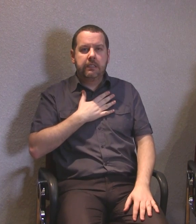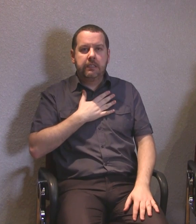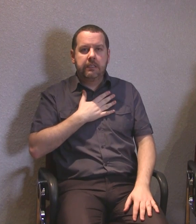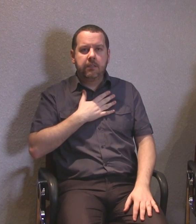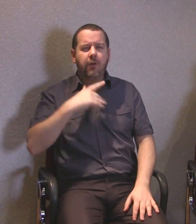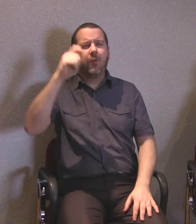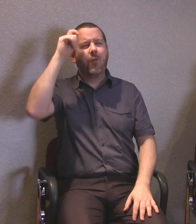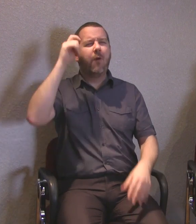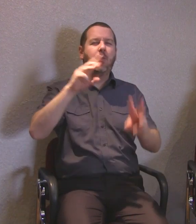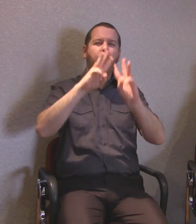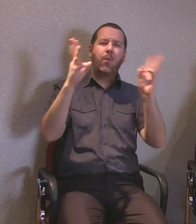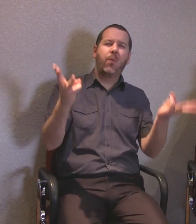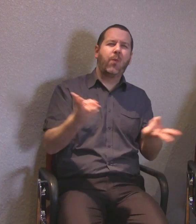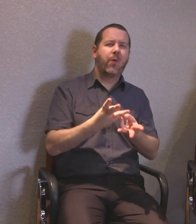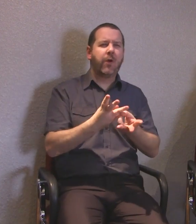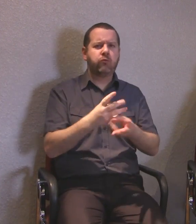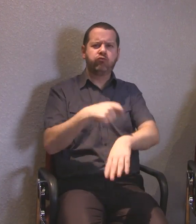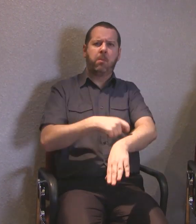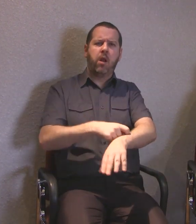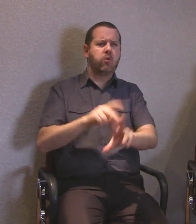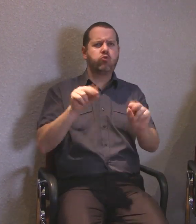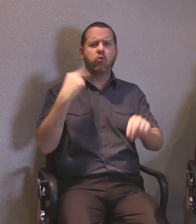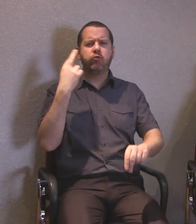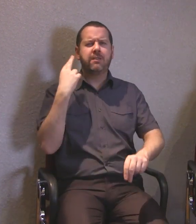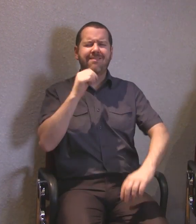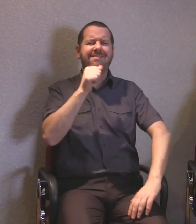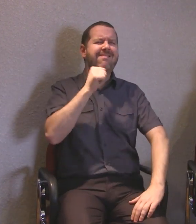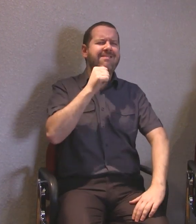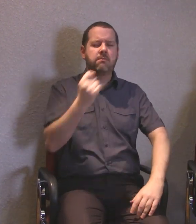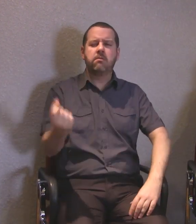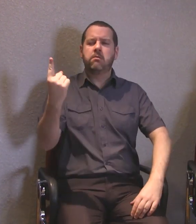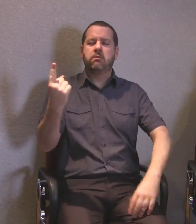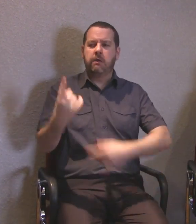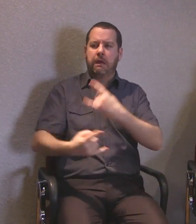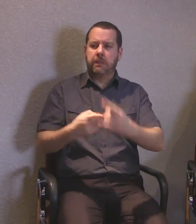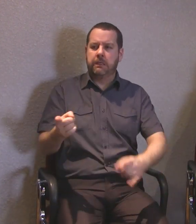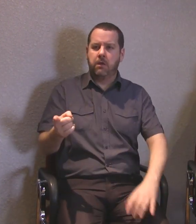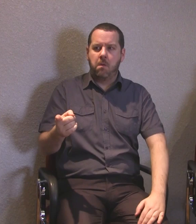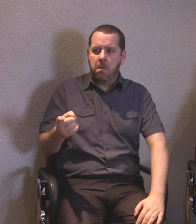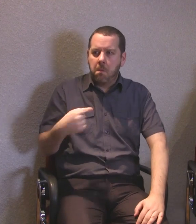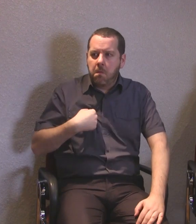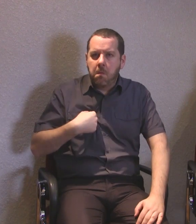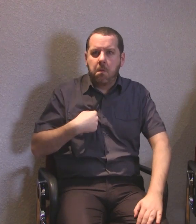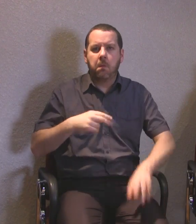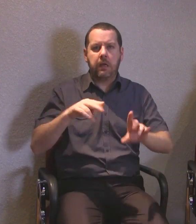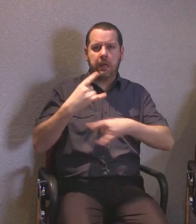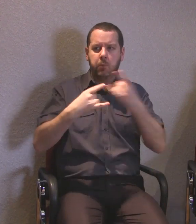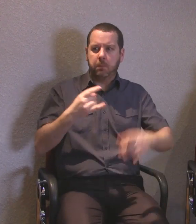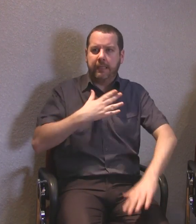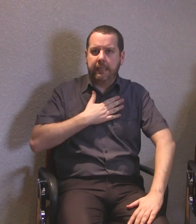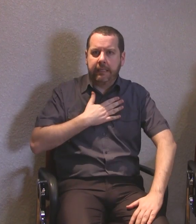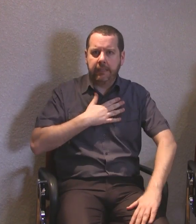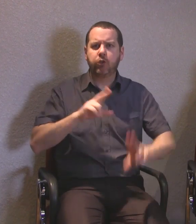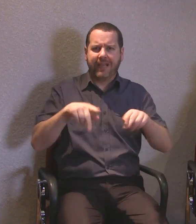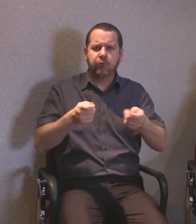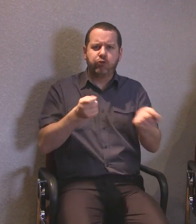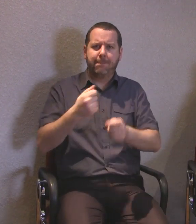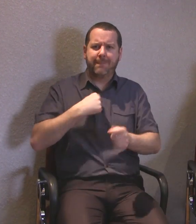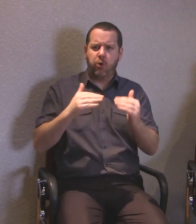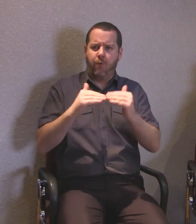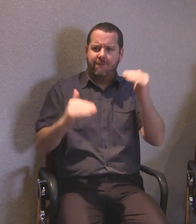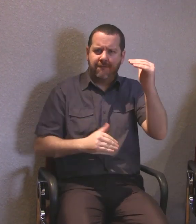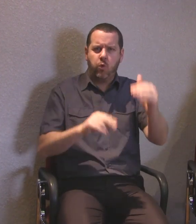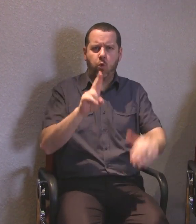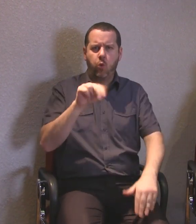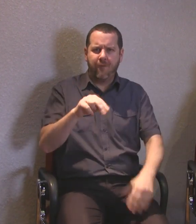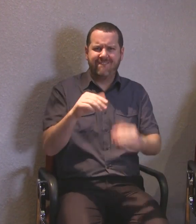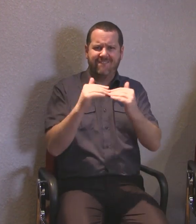He was upset because he could be treated unfairly.